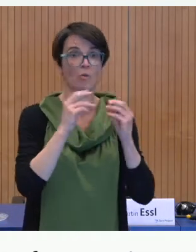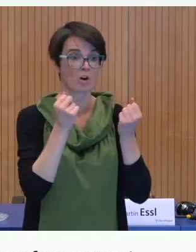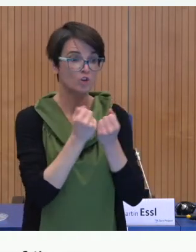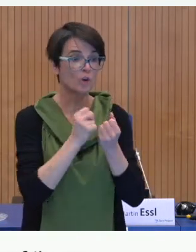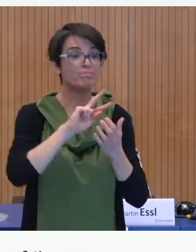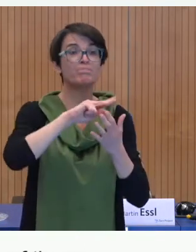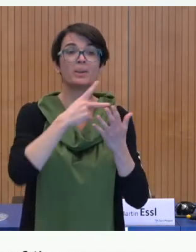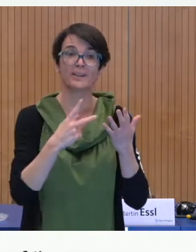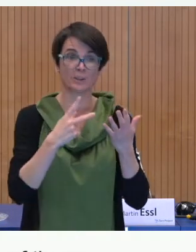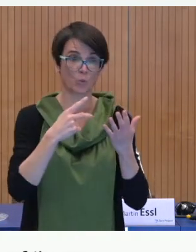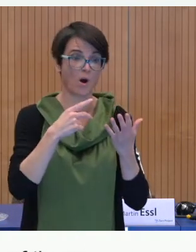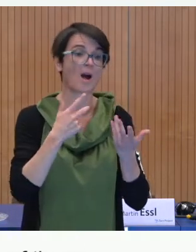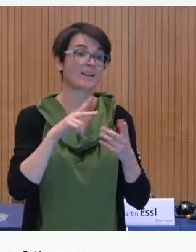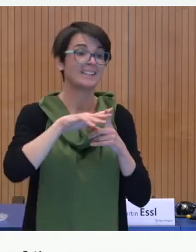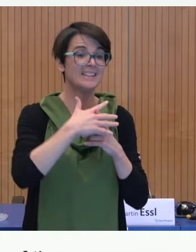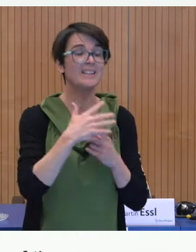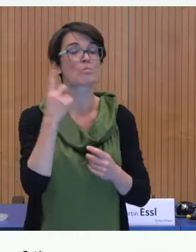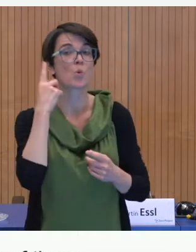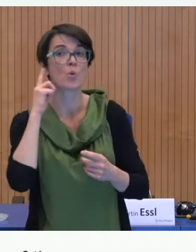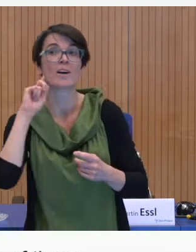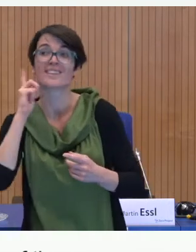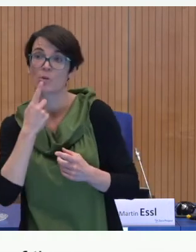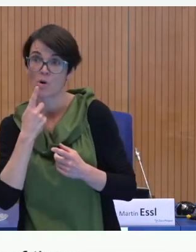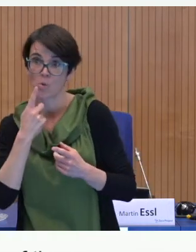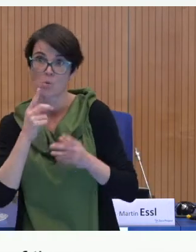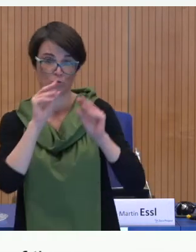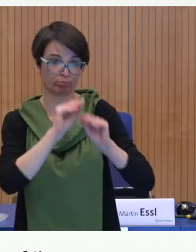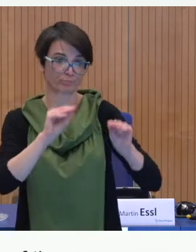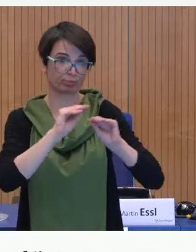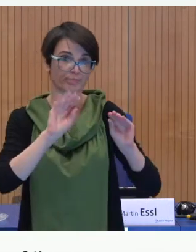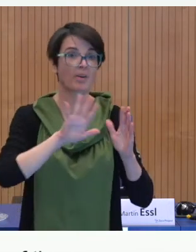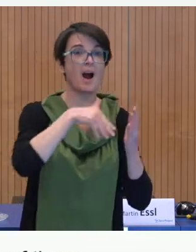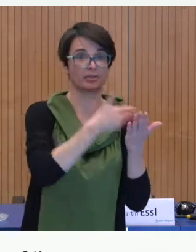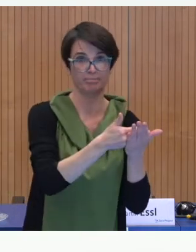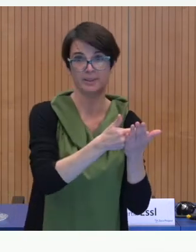hearing and deaf teams, and learning material in Austrian Sign Language.